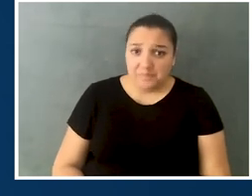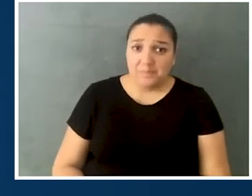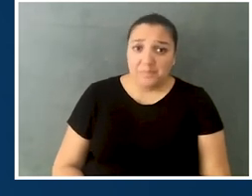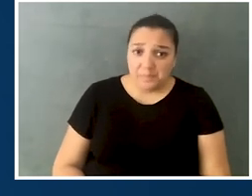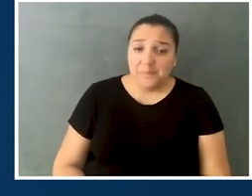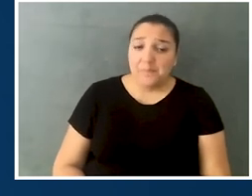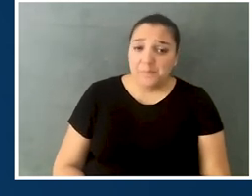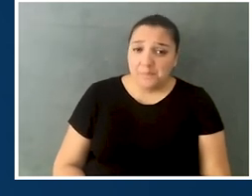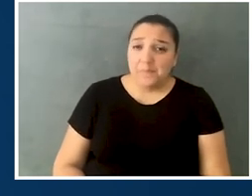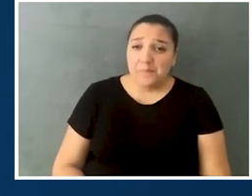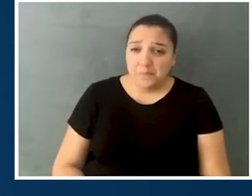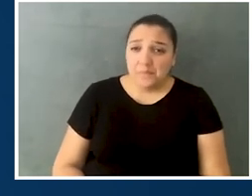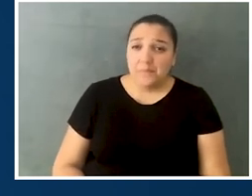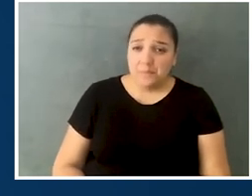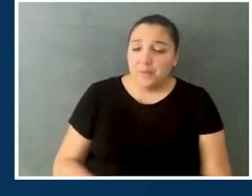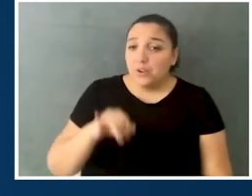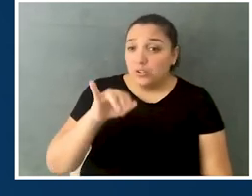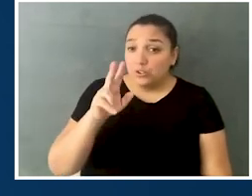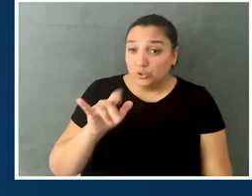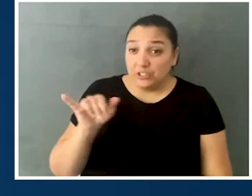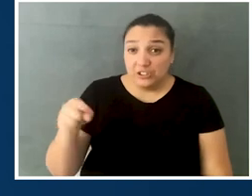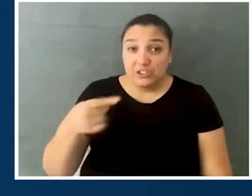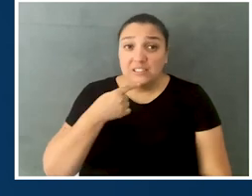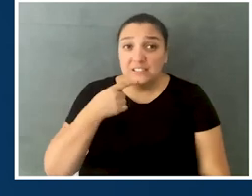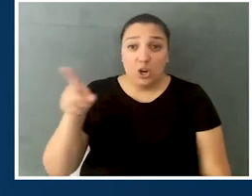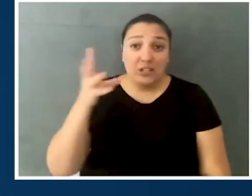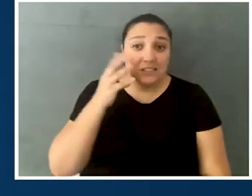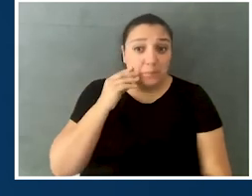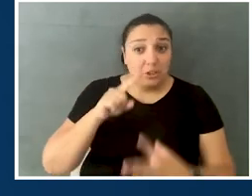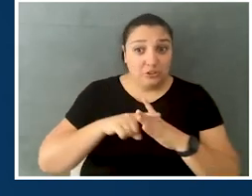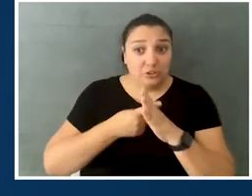the fact that her experience with ableism in school started when she was in elementary school,